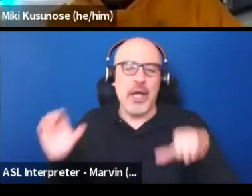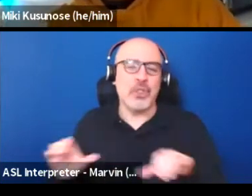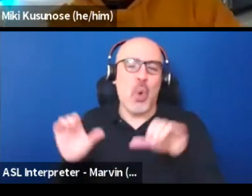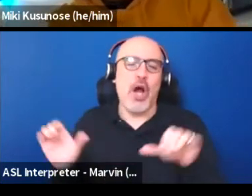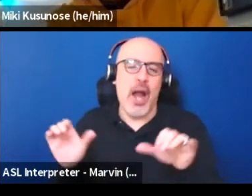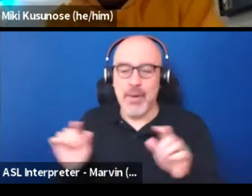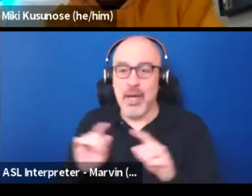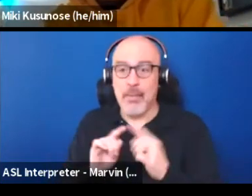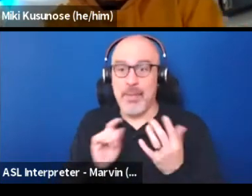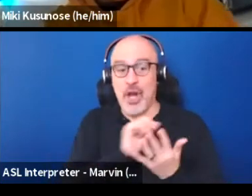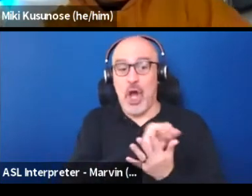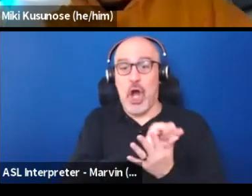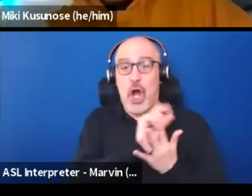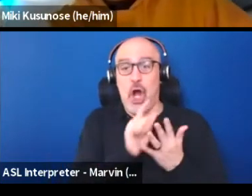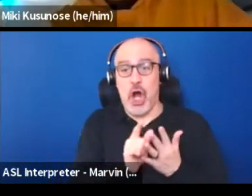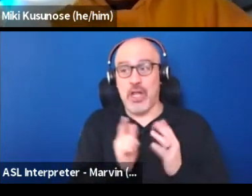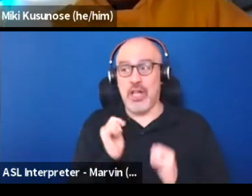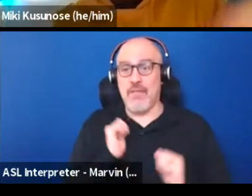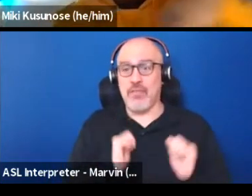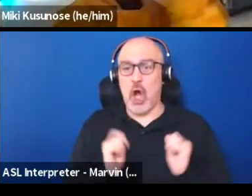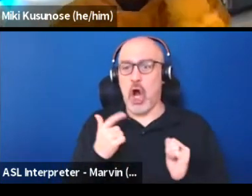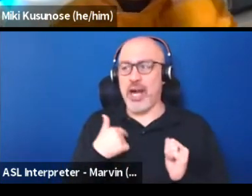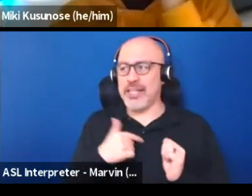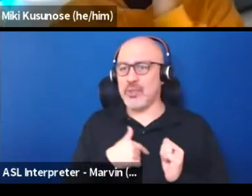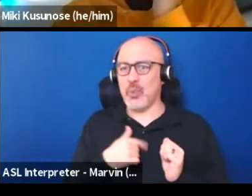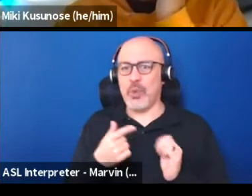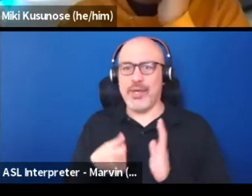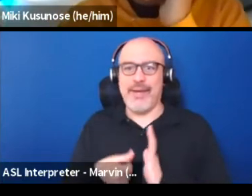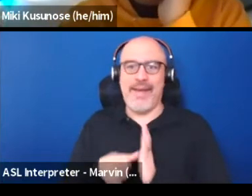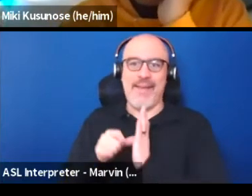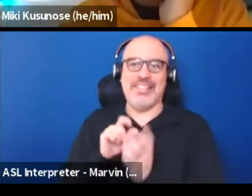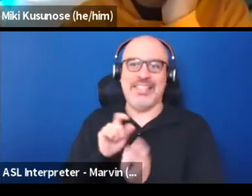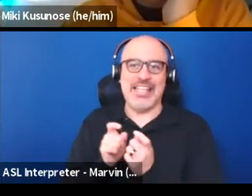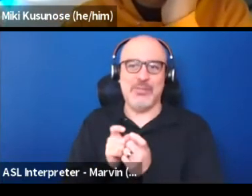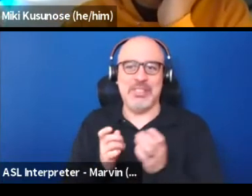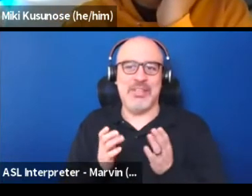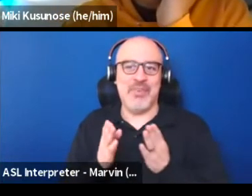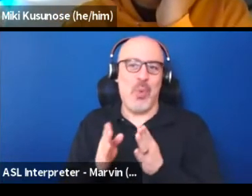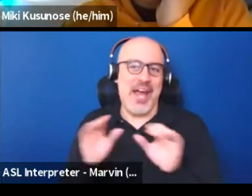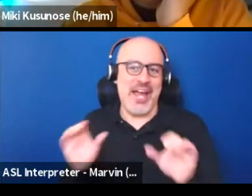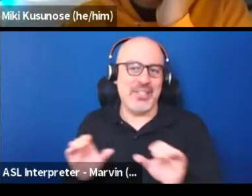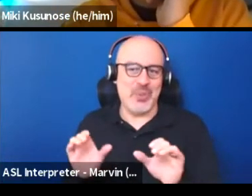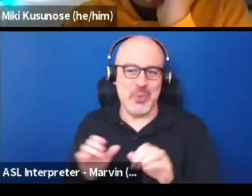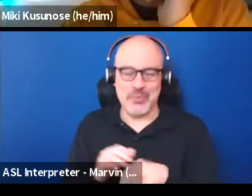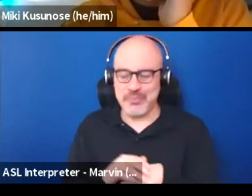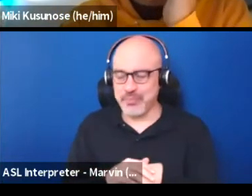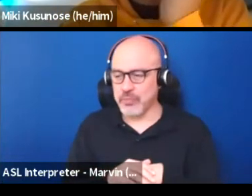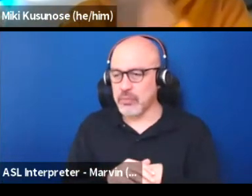And we, as artists get to put our own imprint by doing it a certain way. And one thing that I didn't wanna let go,